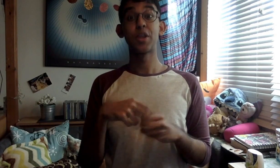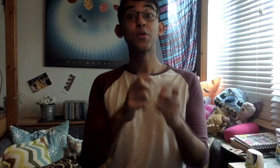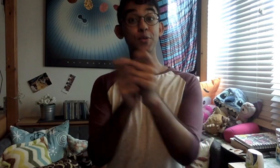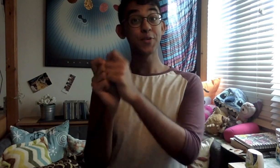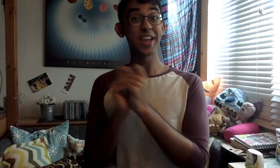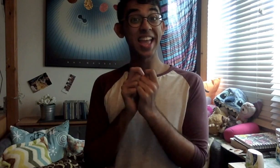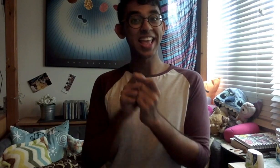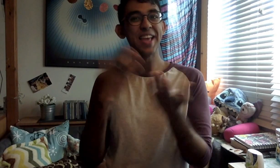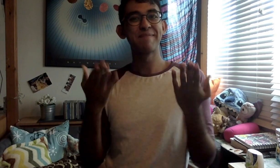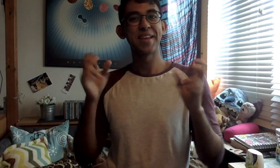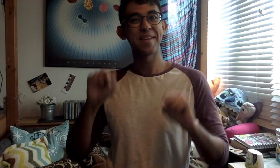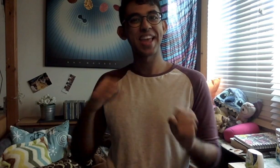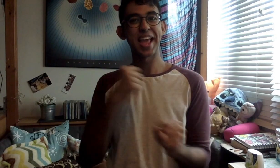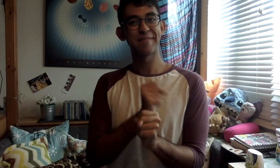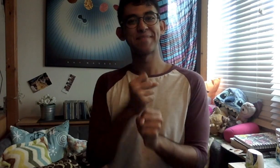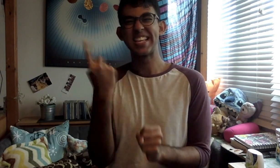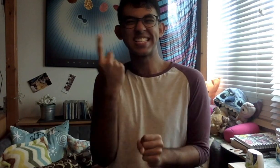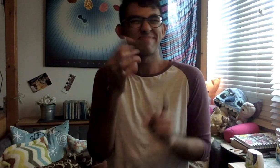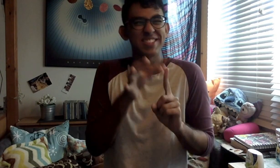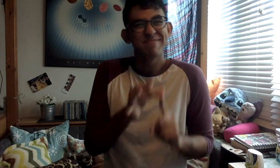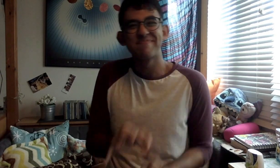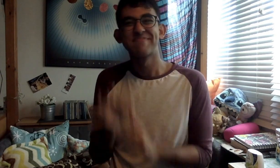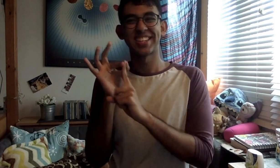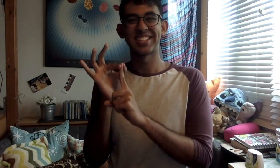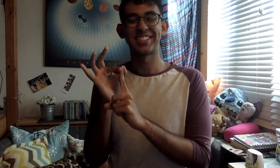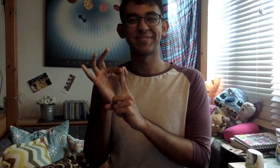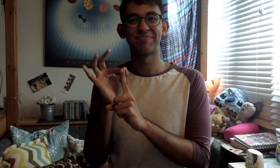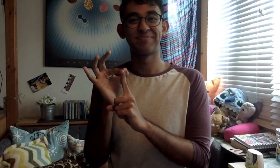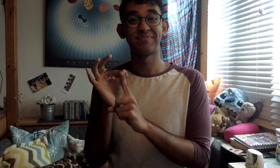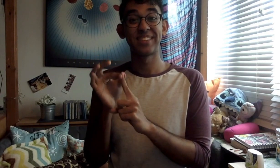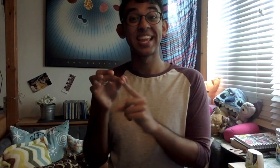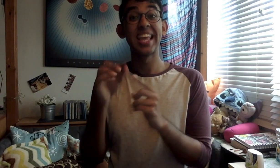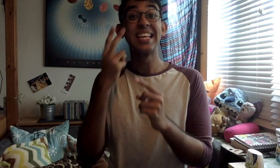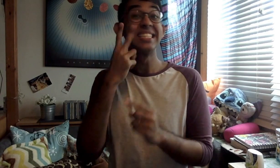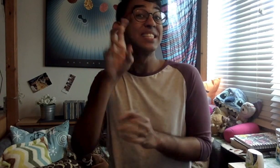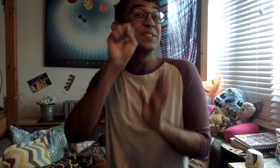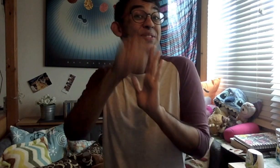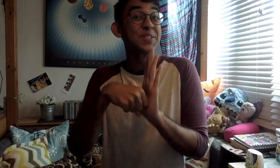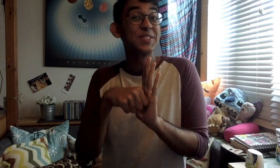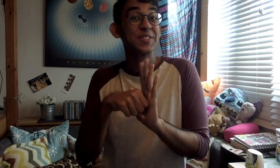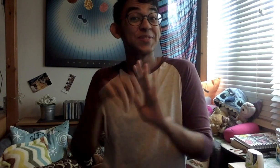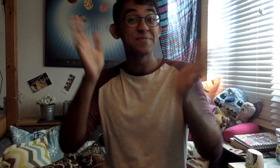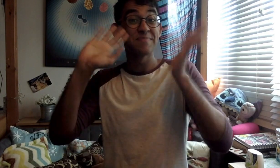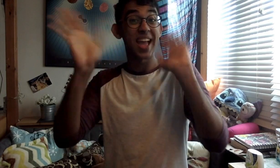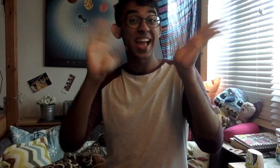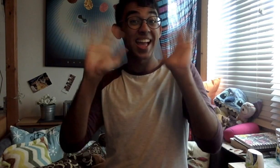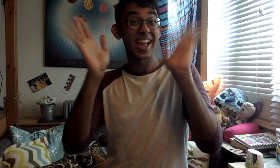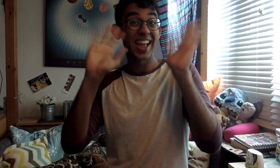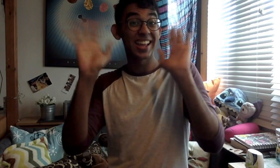And together, maybe we can make something special. See you soon! Bye!